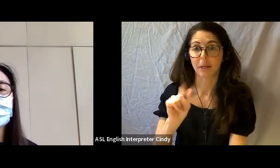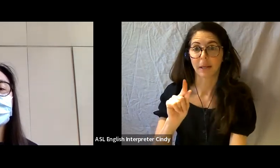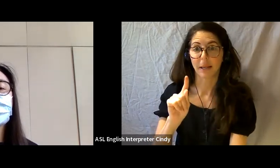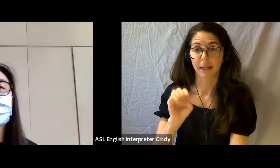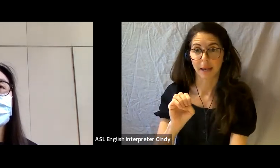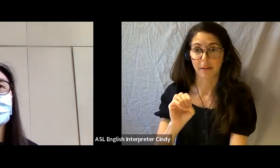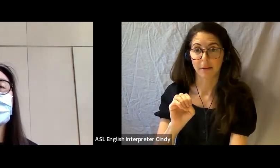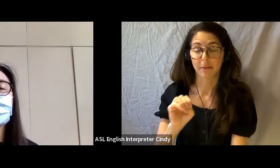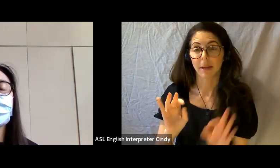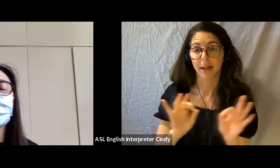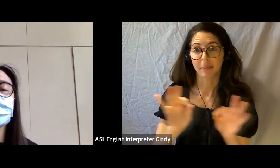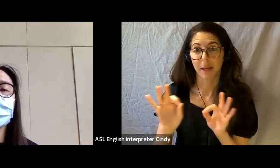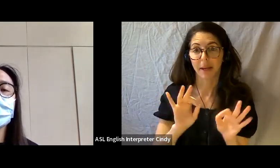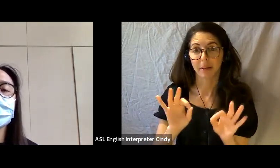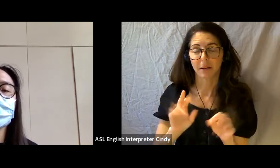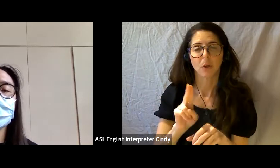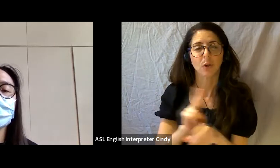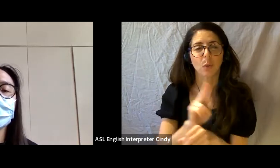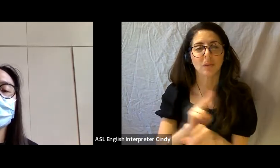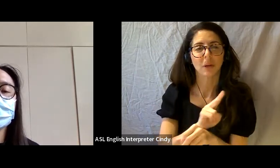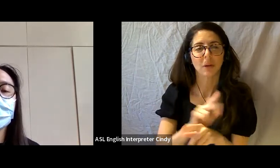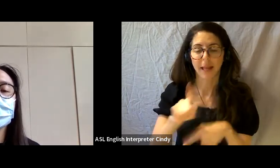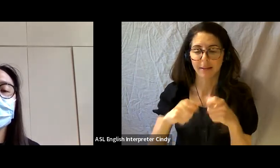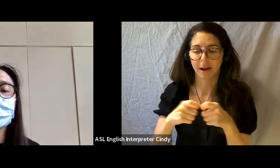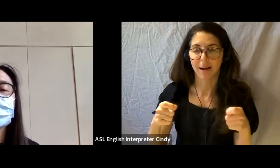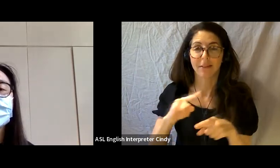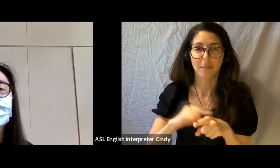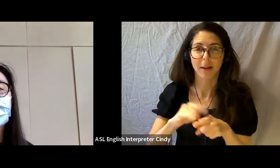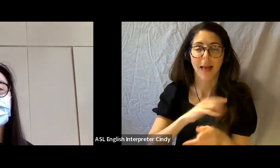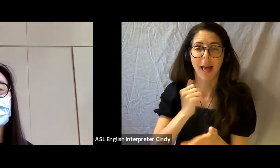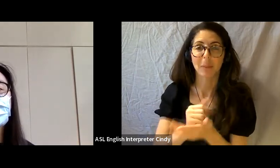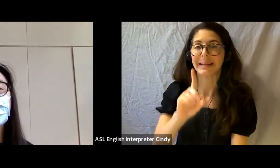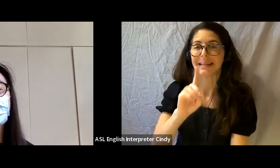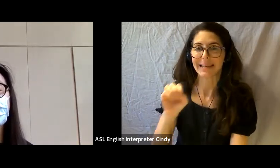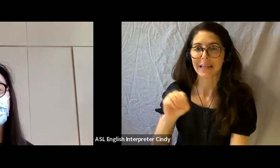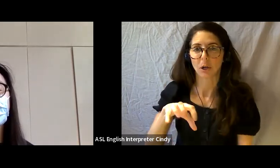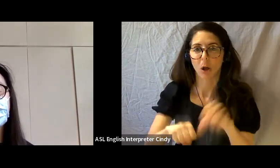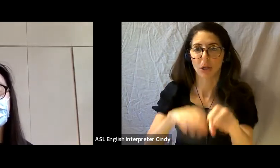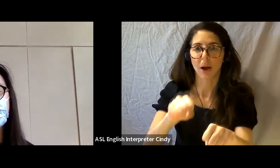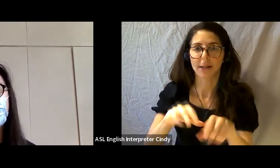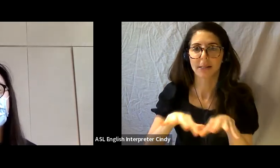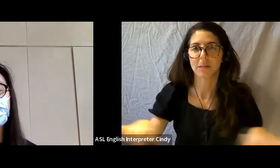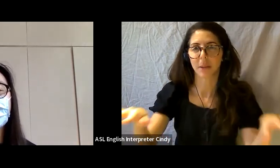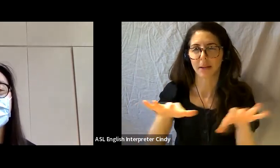using this tobacco tie as a way to help decolonize the space a bit in her own way